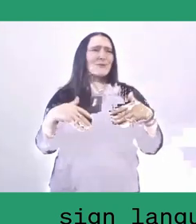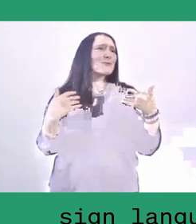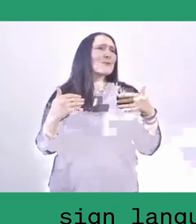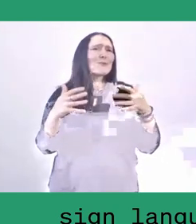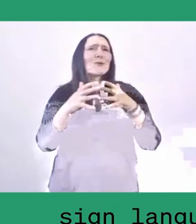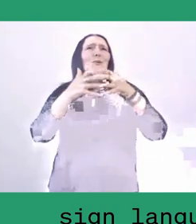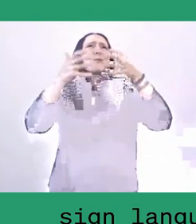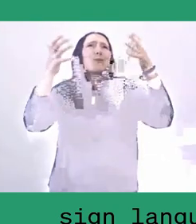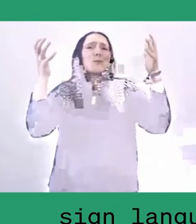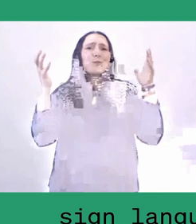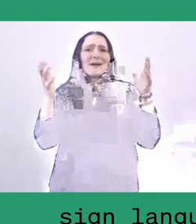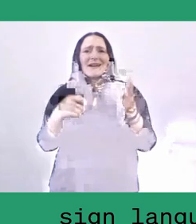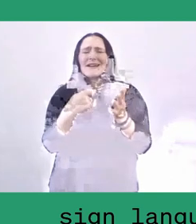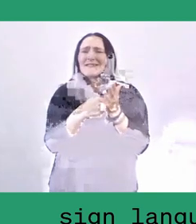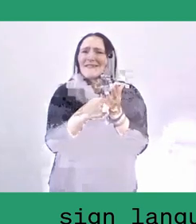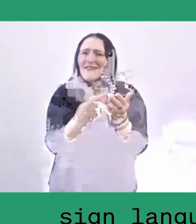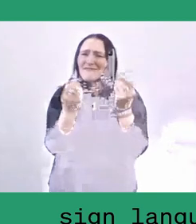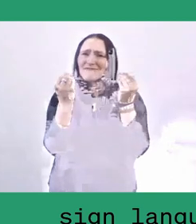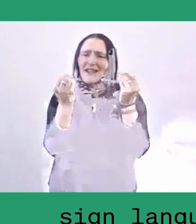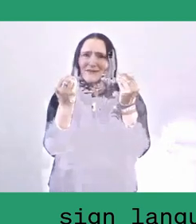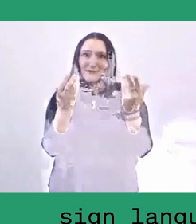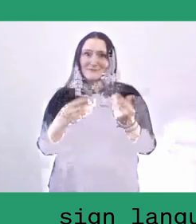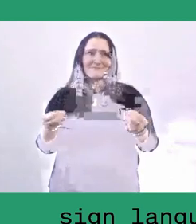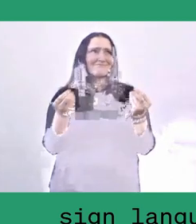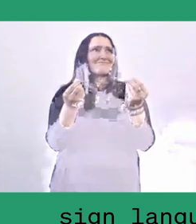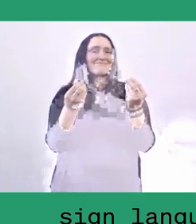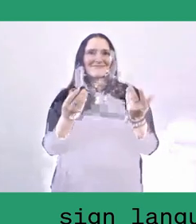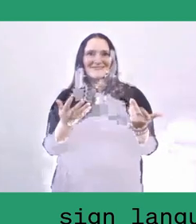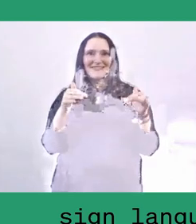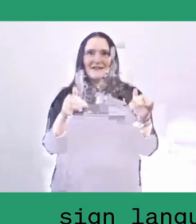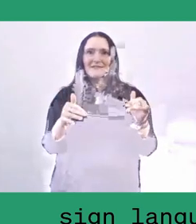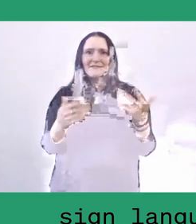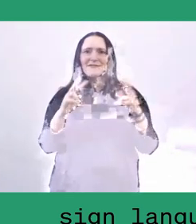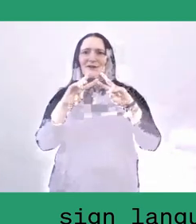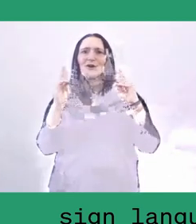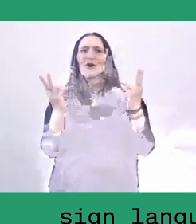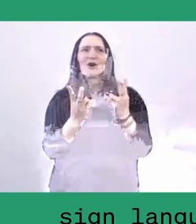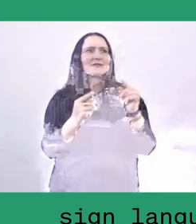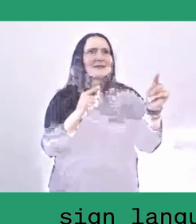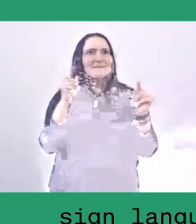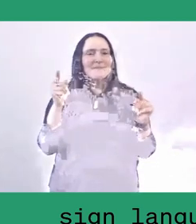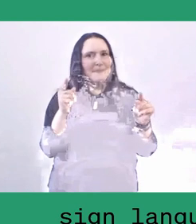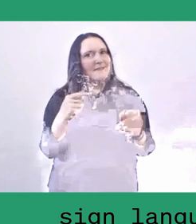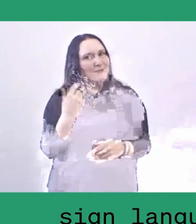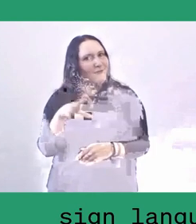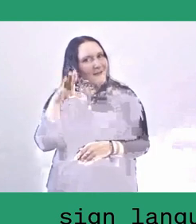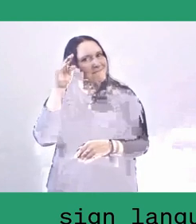or the main value of what is lumbung. And some of the words that are resonating with me